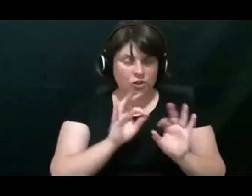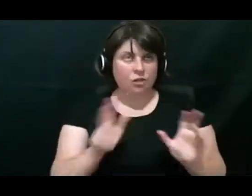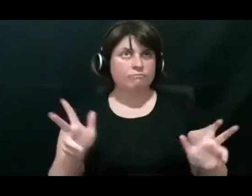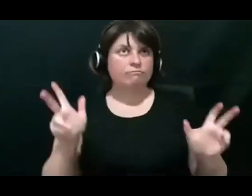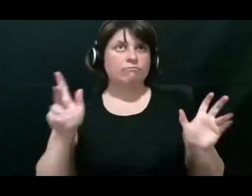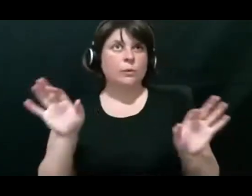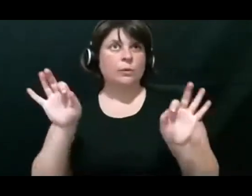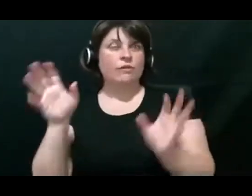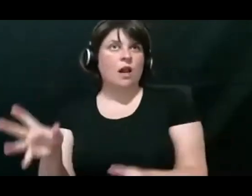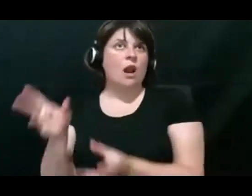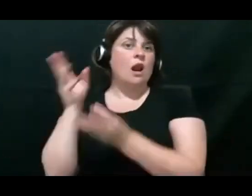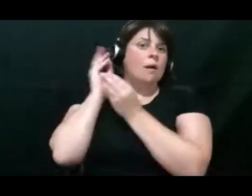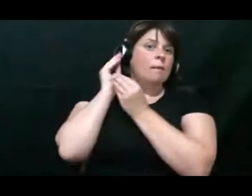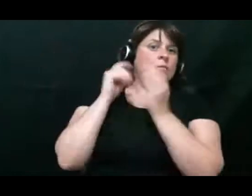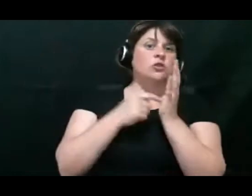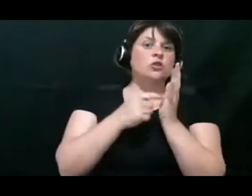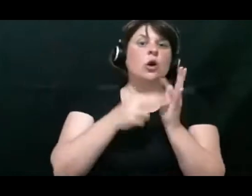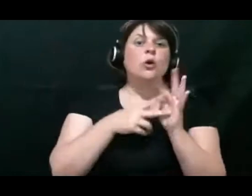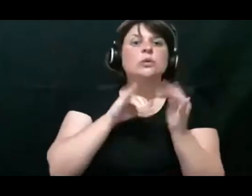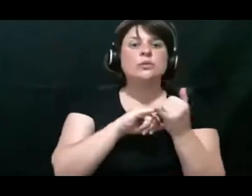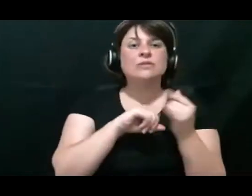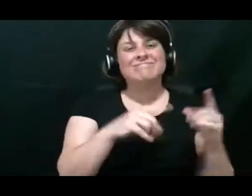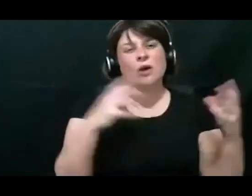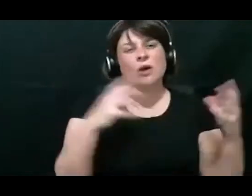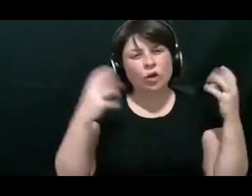And that's something that an audiologist would assess.